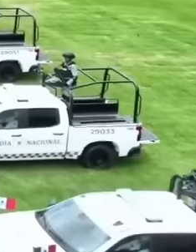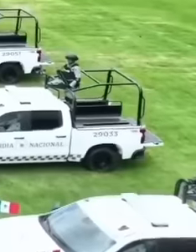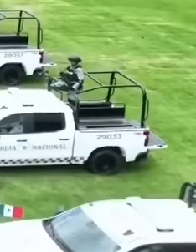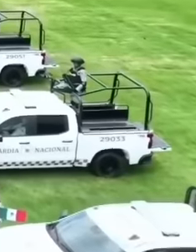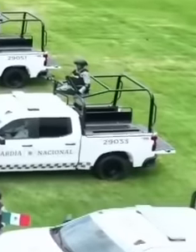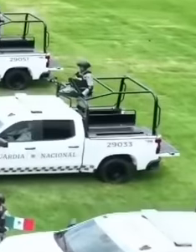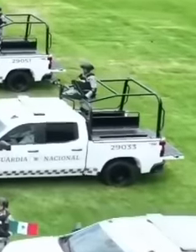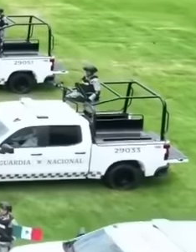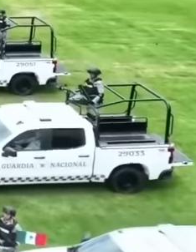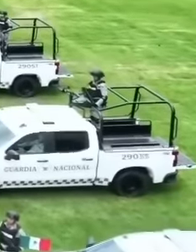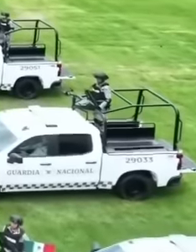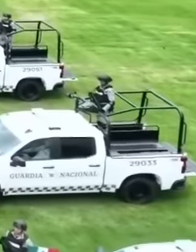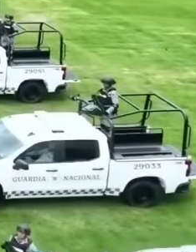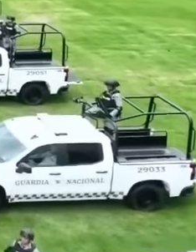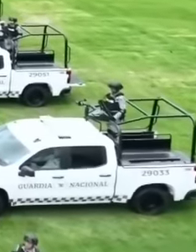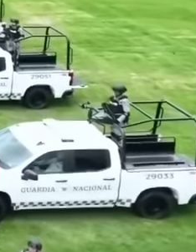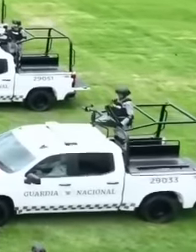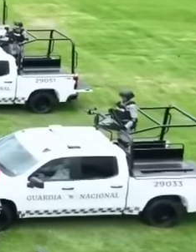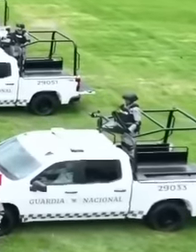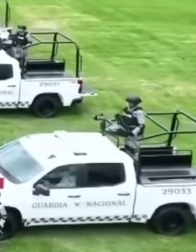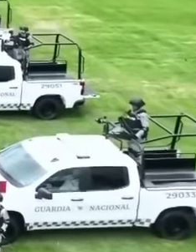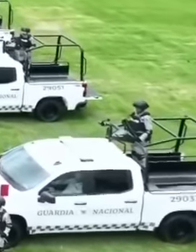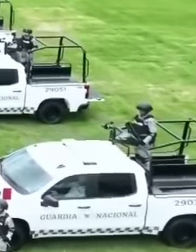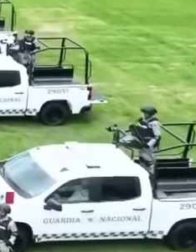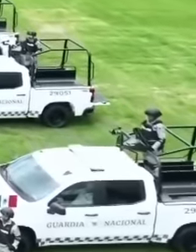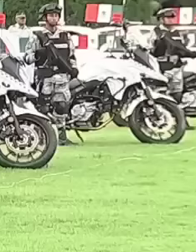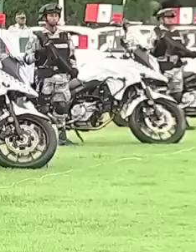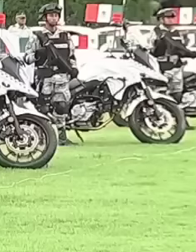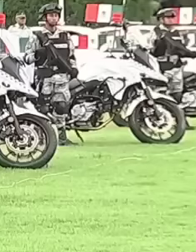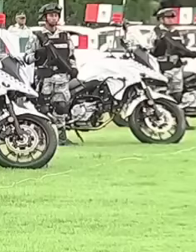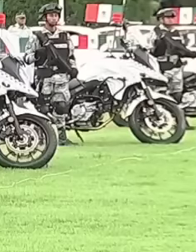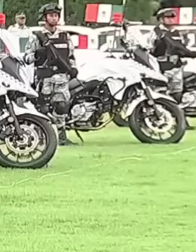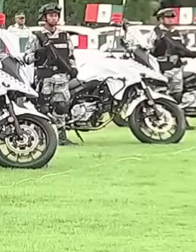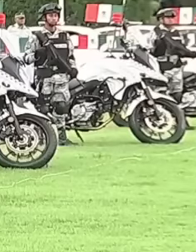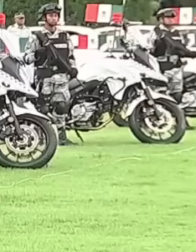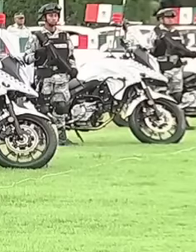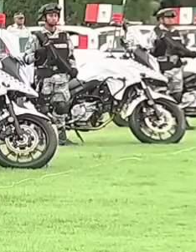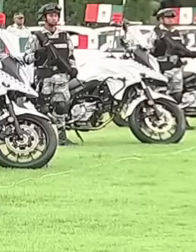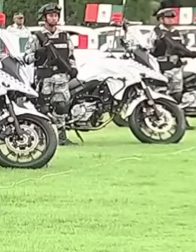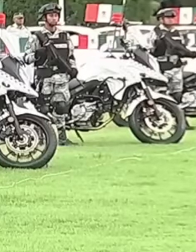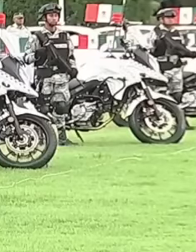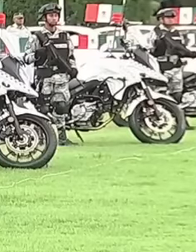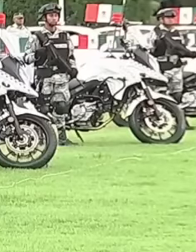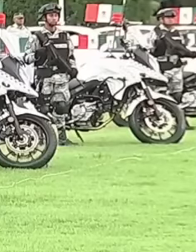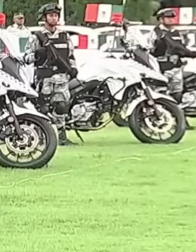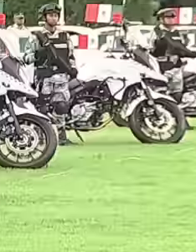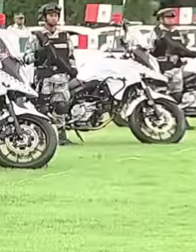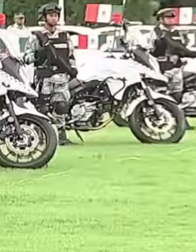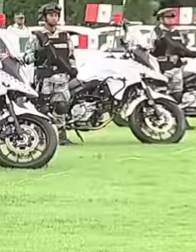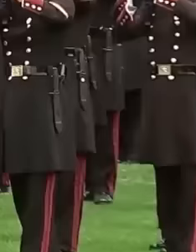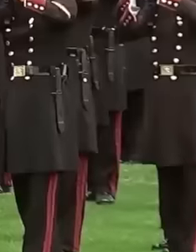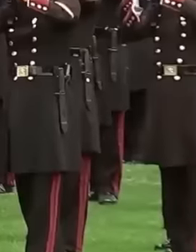human rights with military discipline It is false that there is militarization What we are